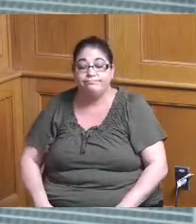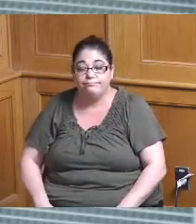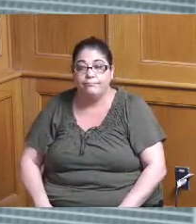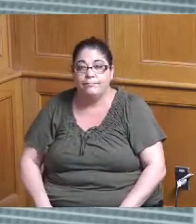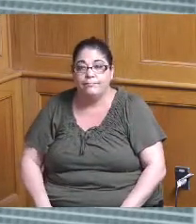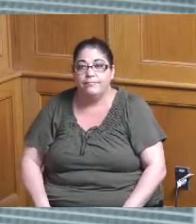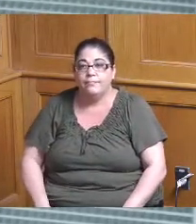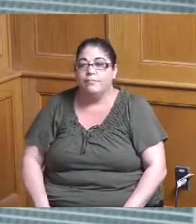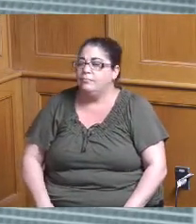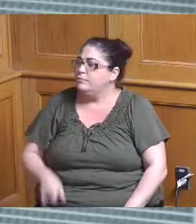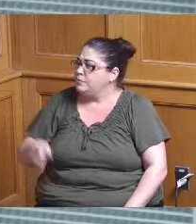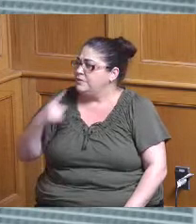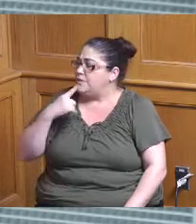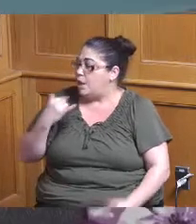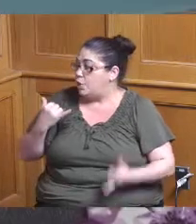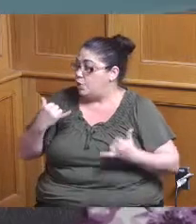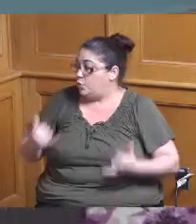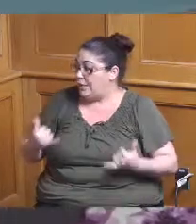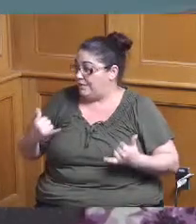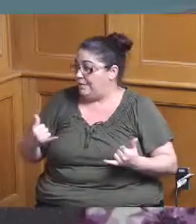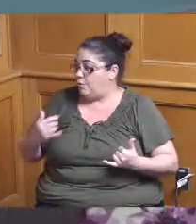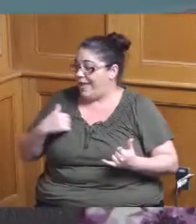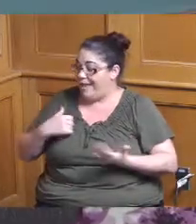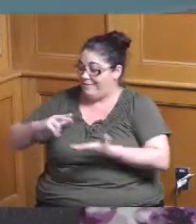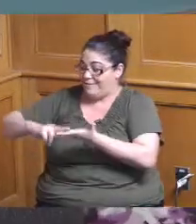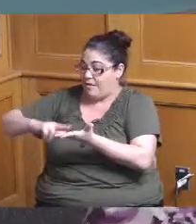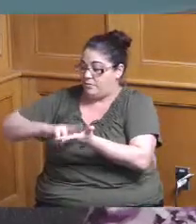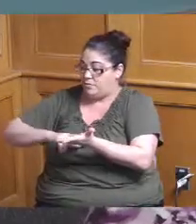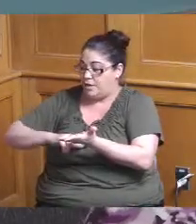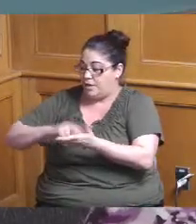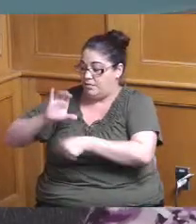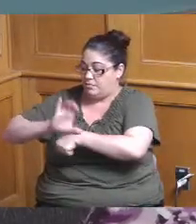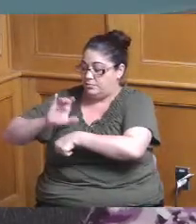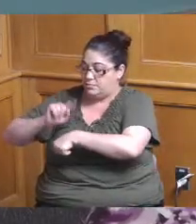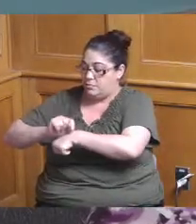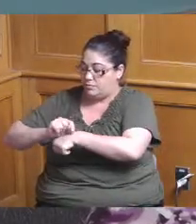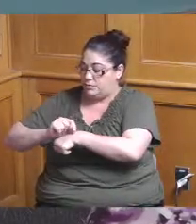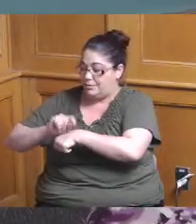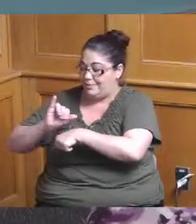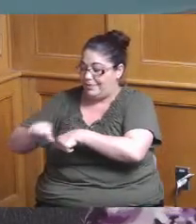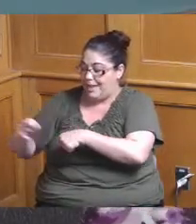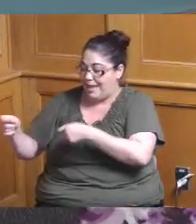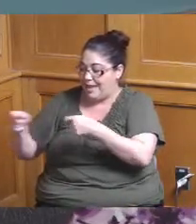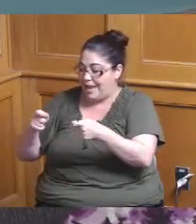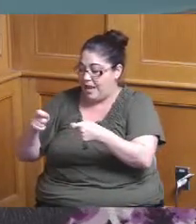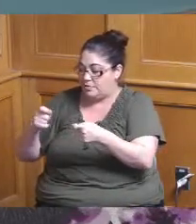so you're saying currently you have a contracted consultant that handles putting all these pieces